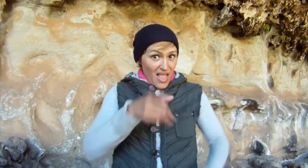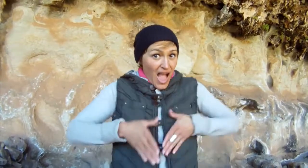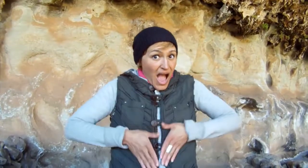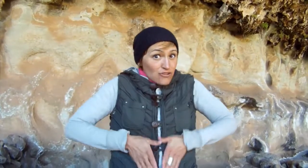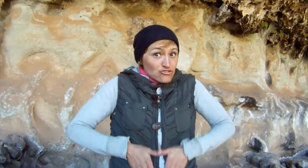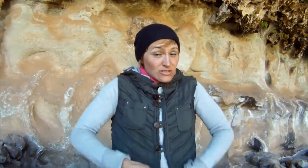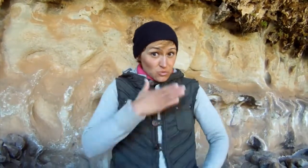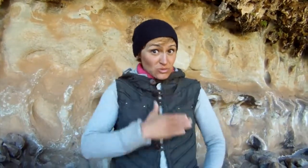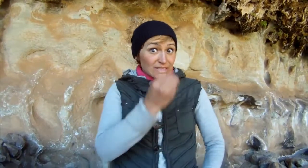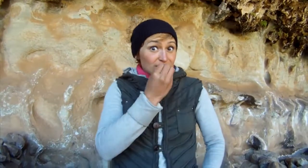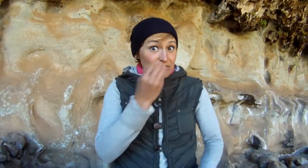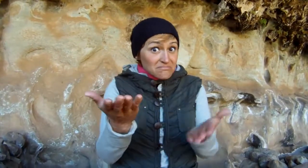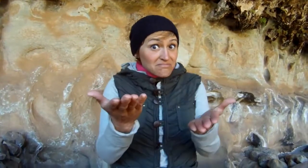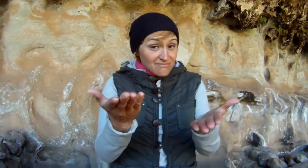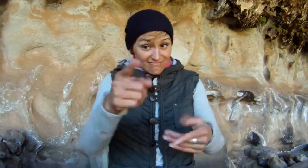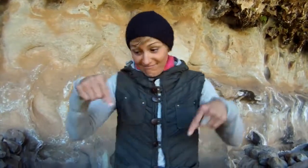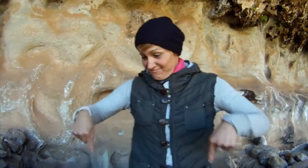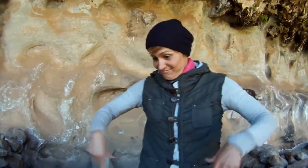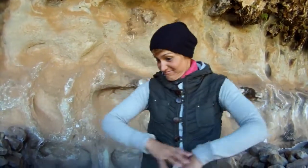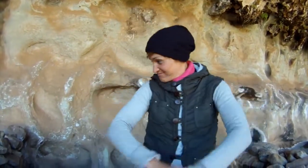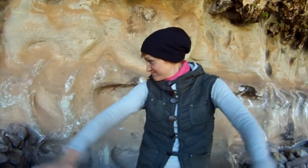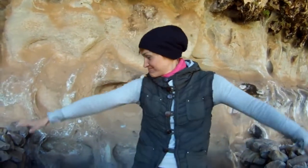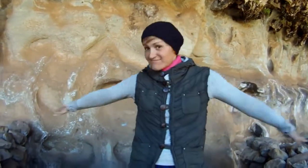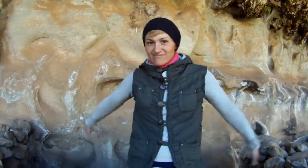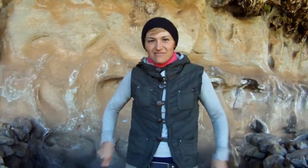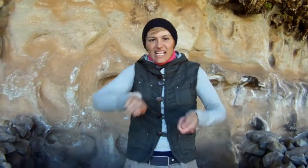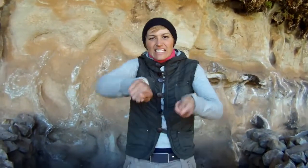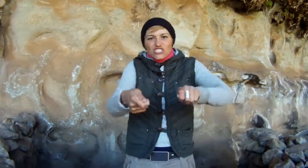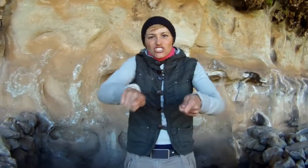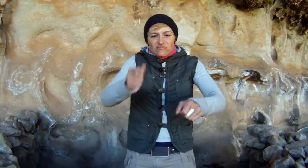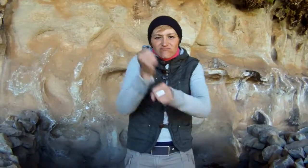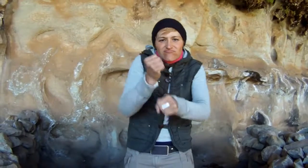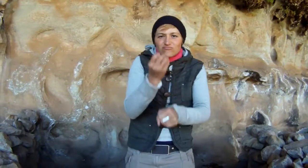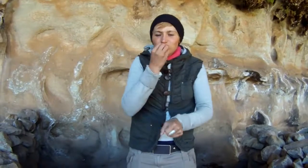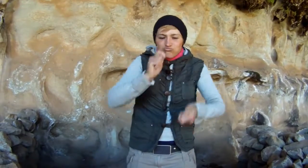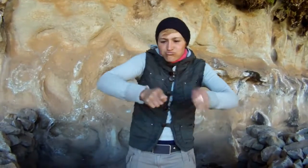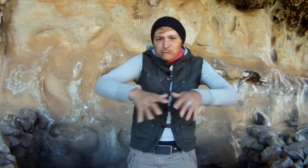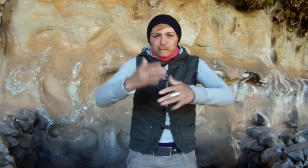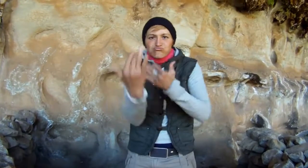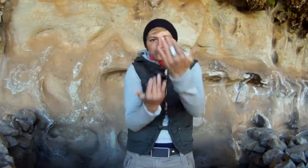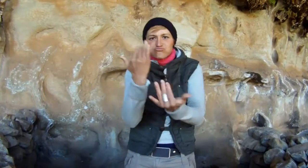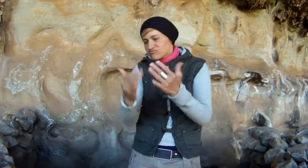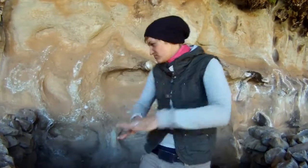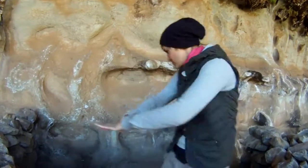Are you hungry? This is the typical kitchen where a fire